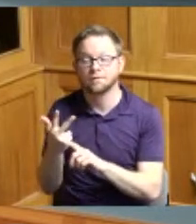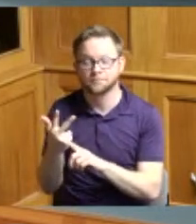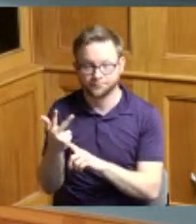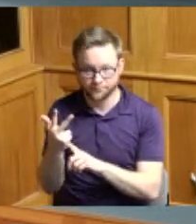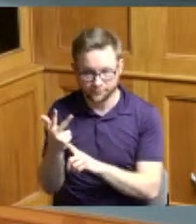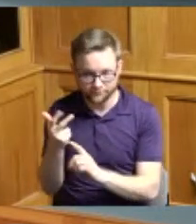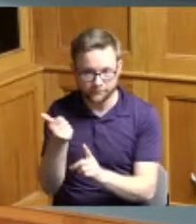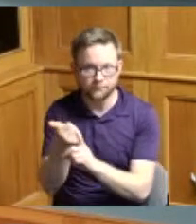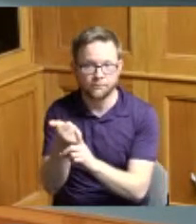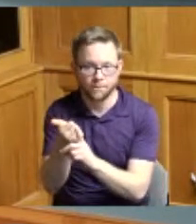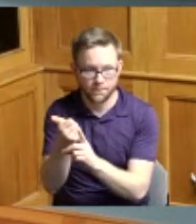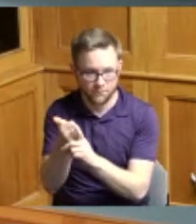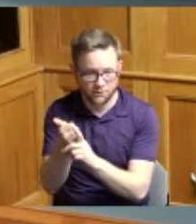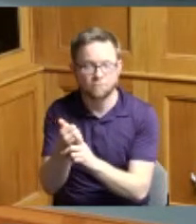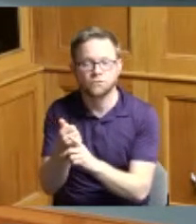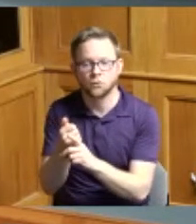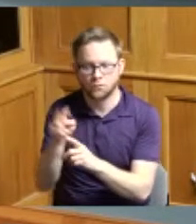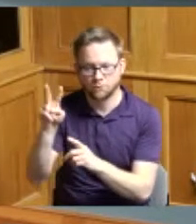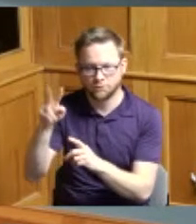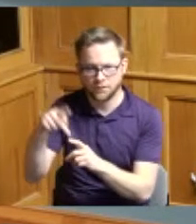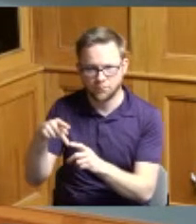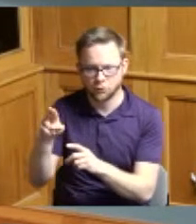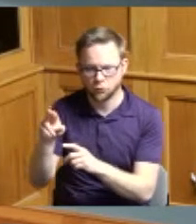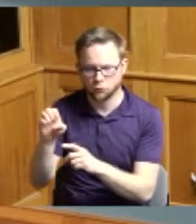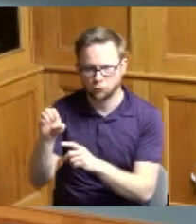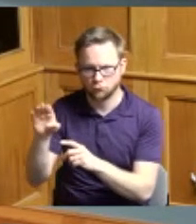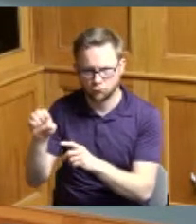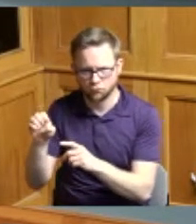an item that Commissioner Reece brought up I believe it was with the snowstorm everything